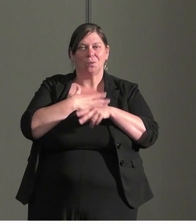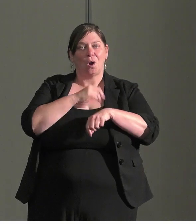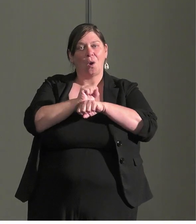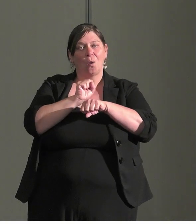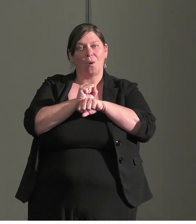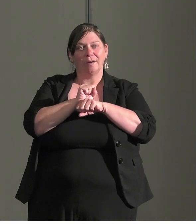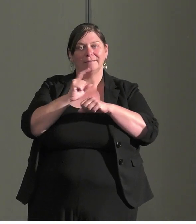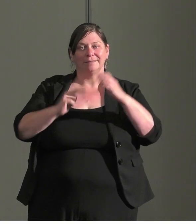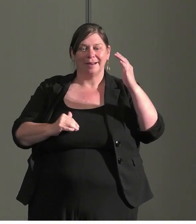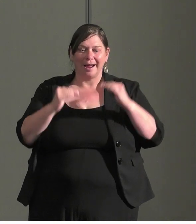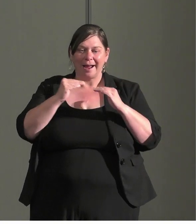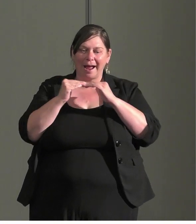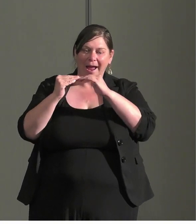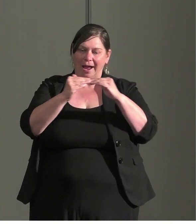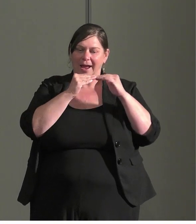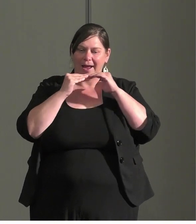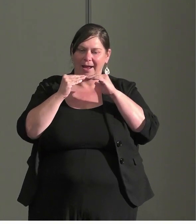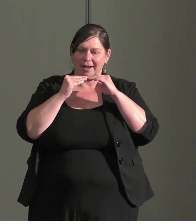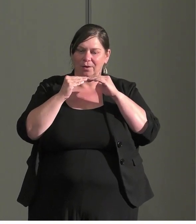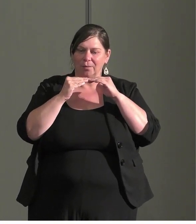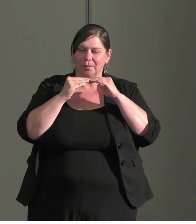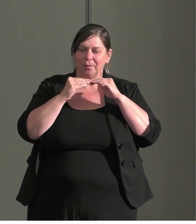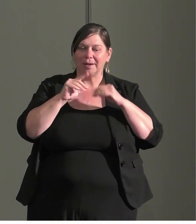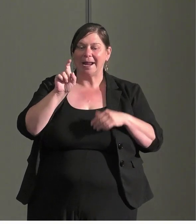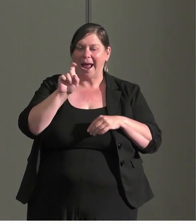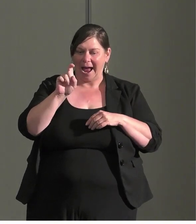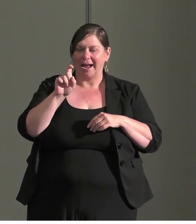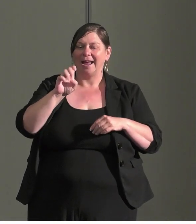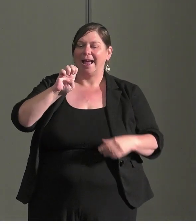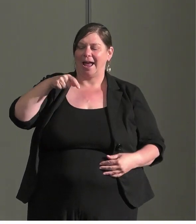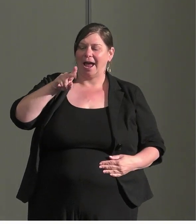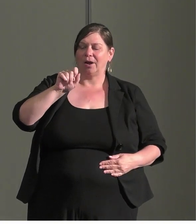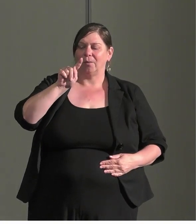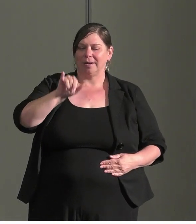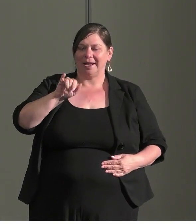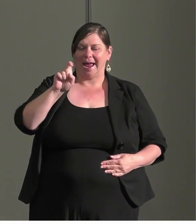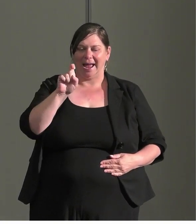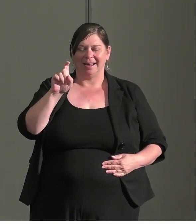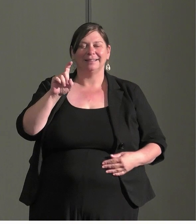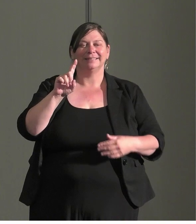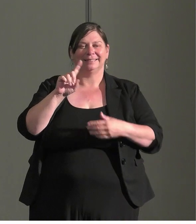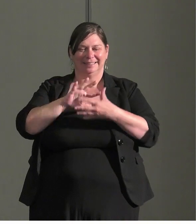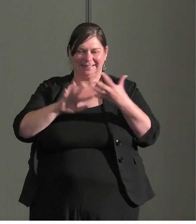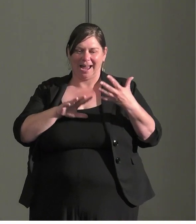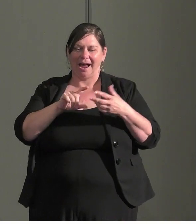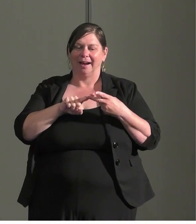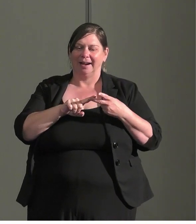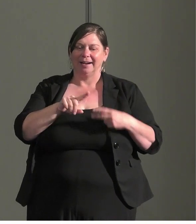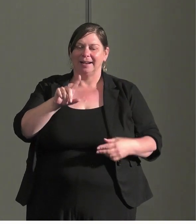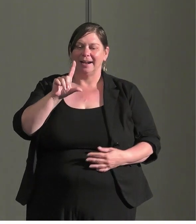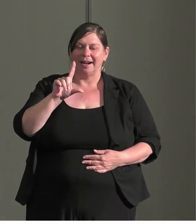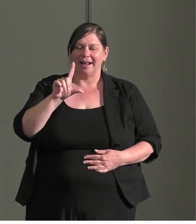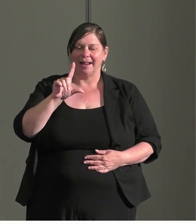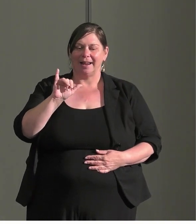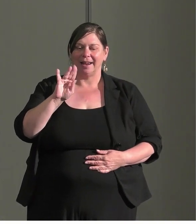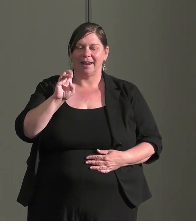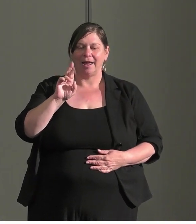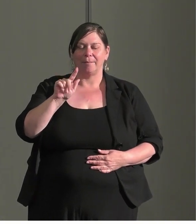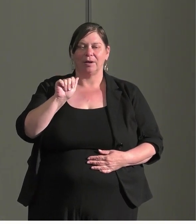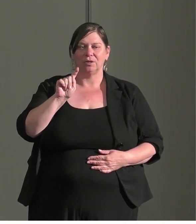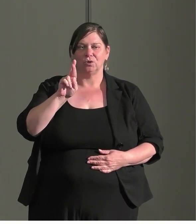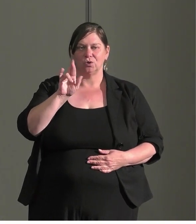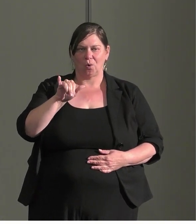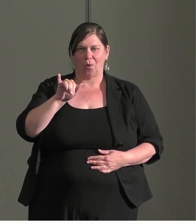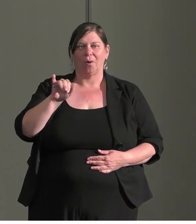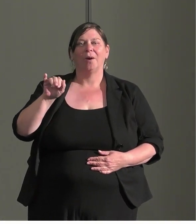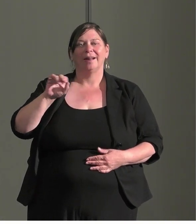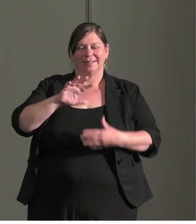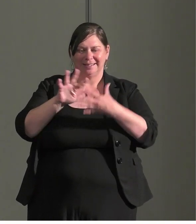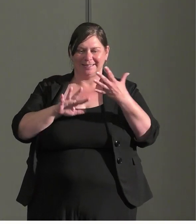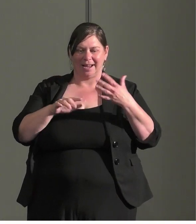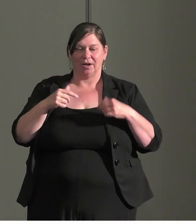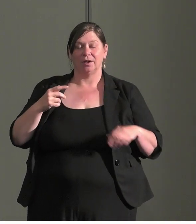XDesign you will see there. And also our TD event page we are part of the TD event group.